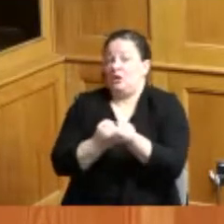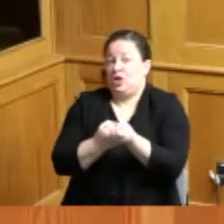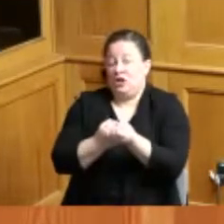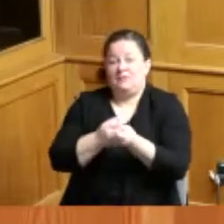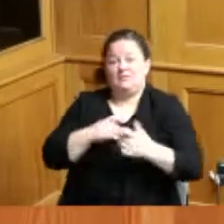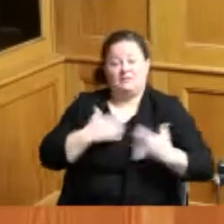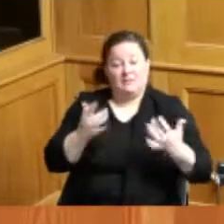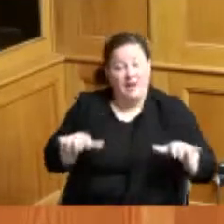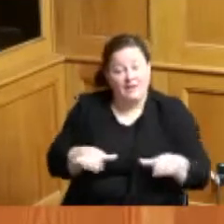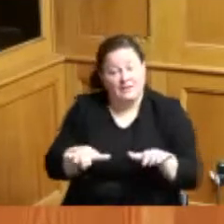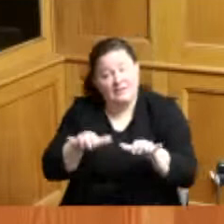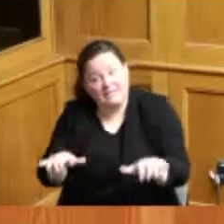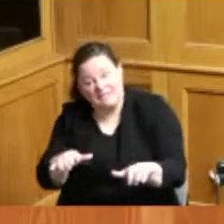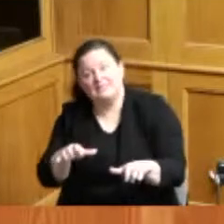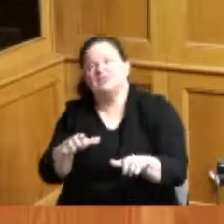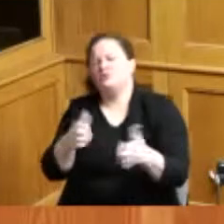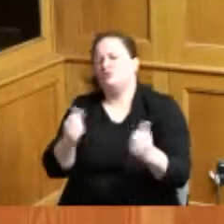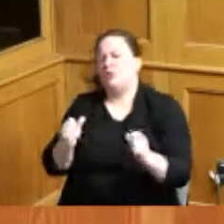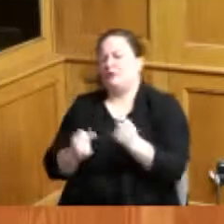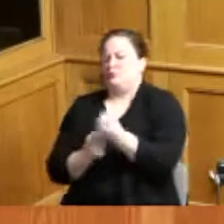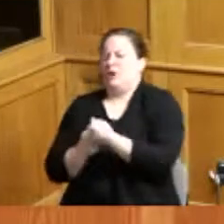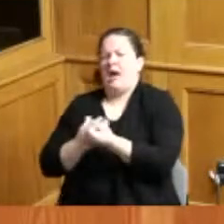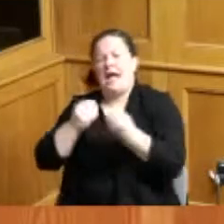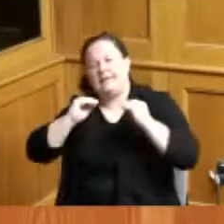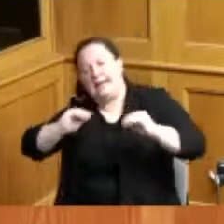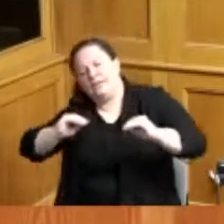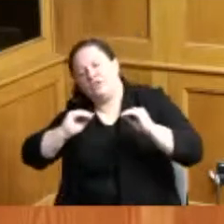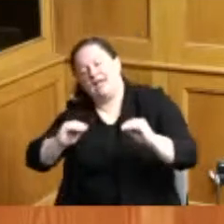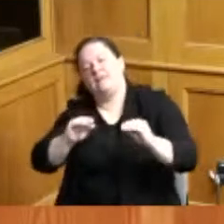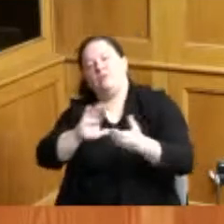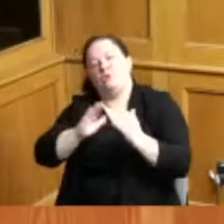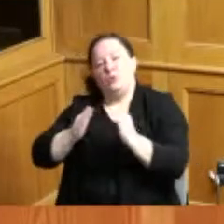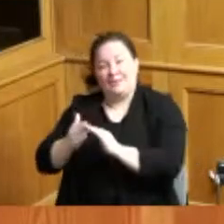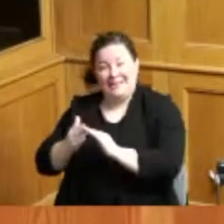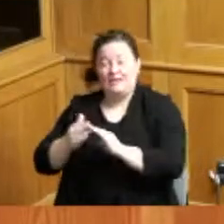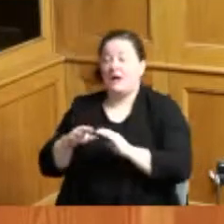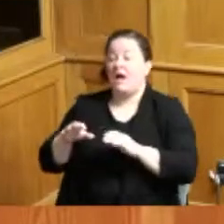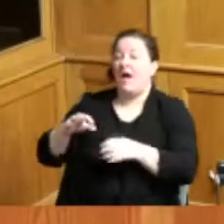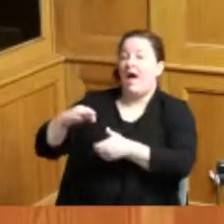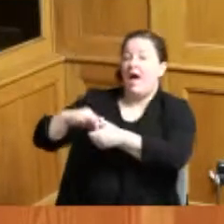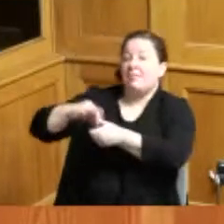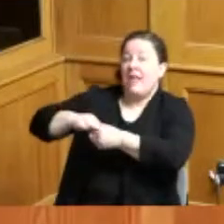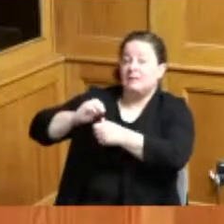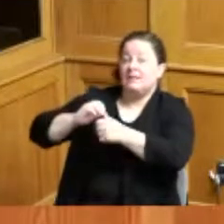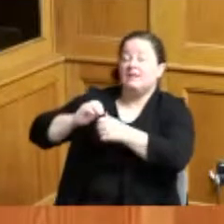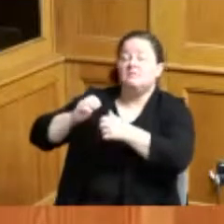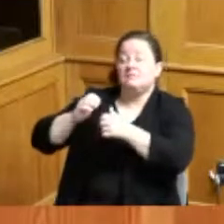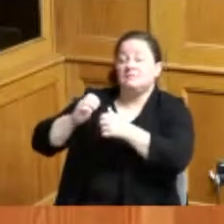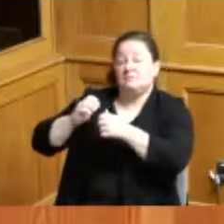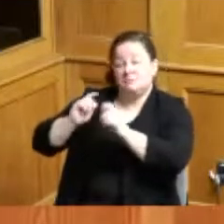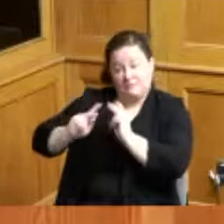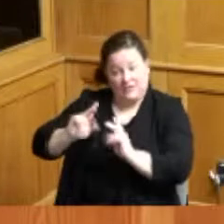to educate the public elected officials community leaders and the media about the many contributions